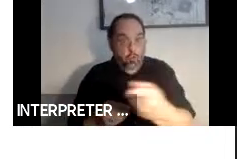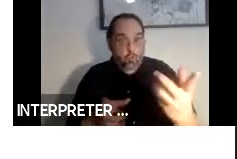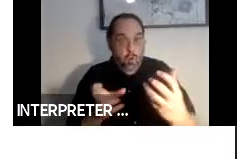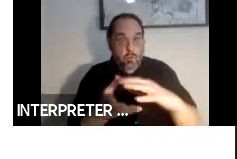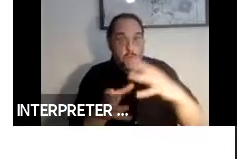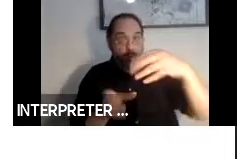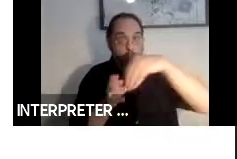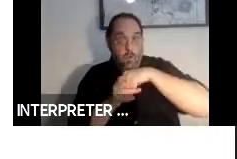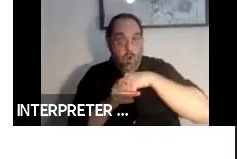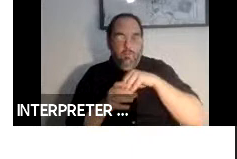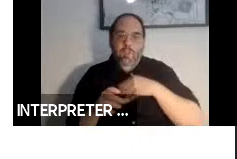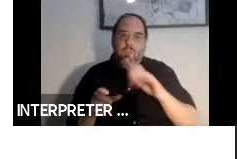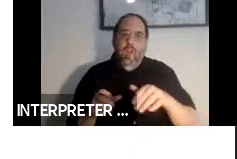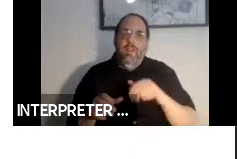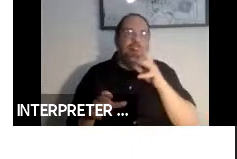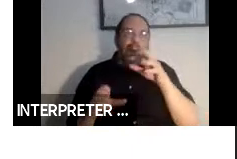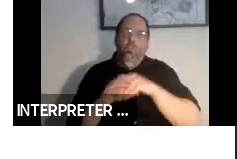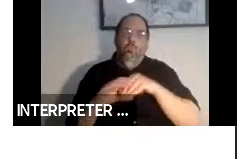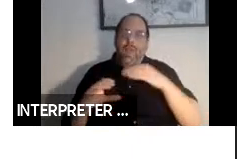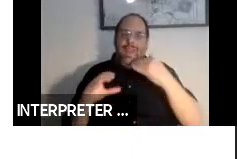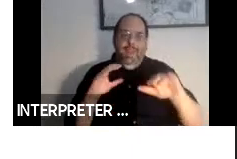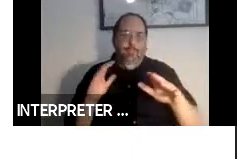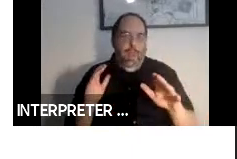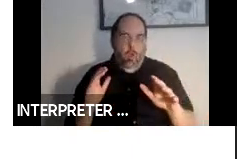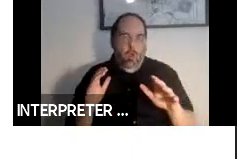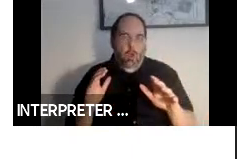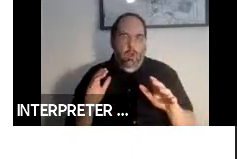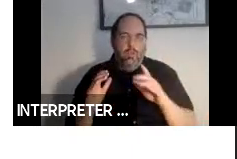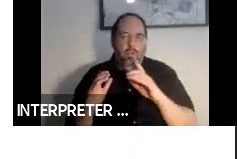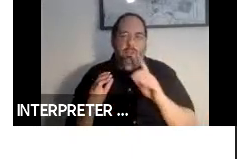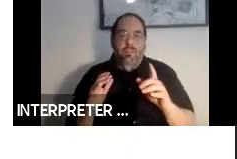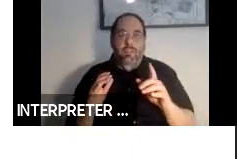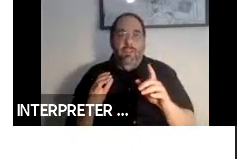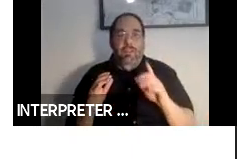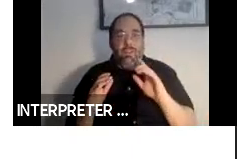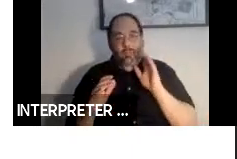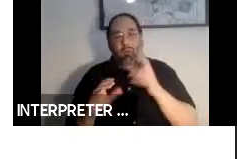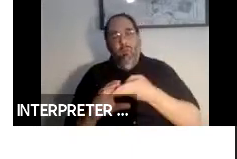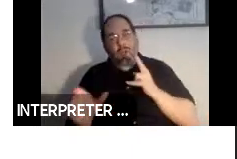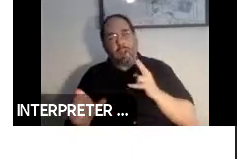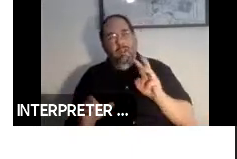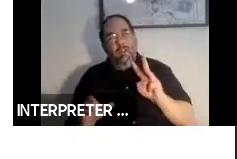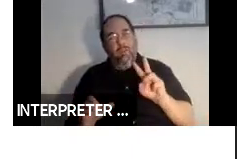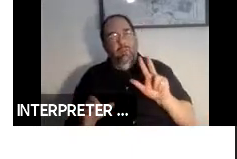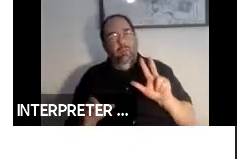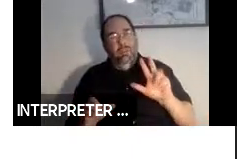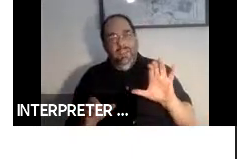I did not provide my e-mail address because I am actually leaving W3C/MIT after 25 years and going